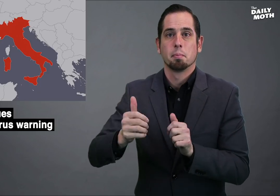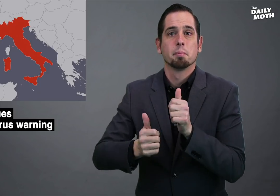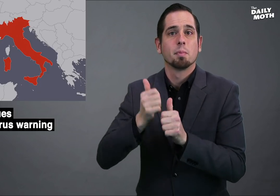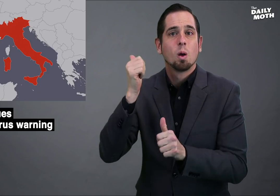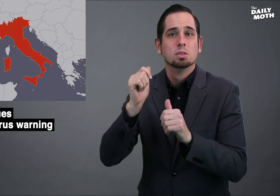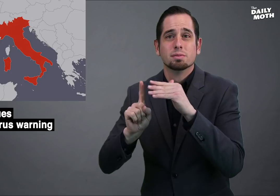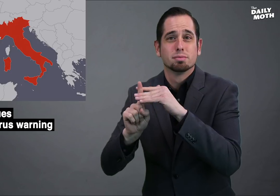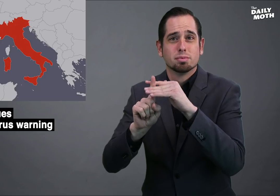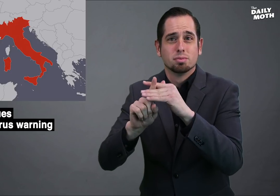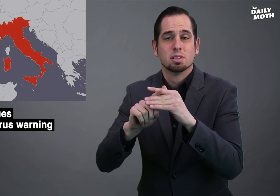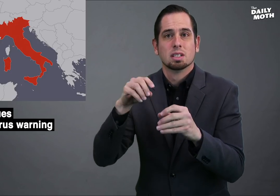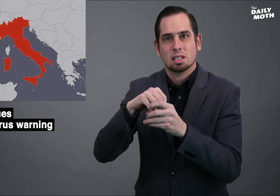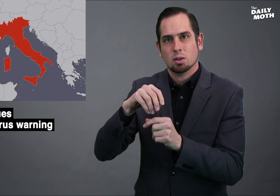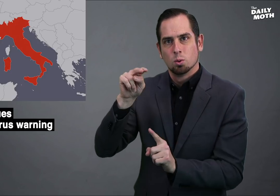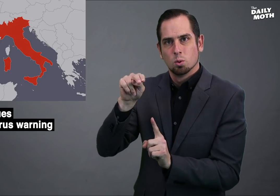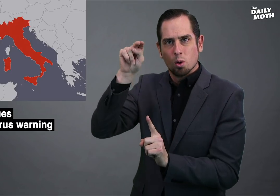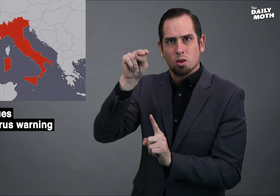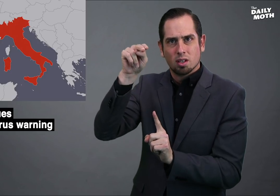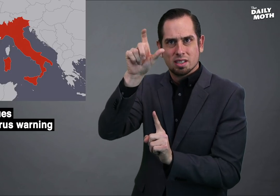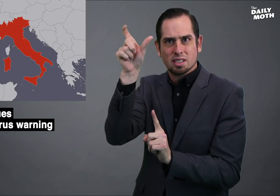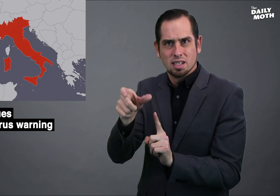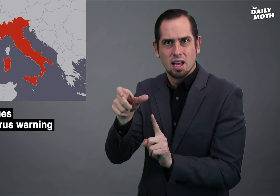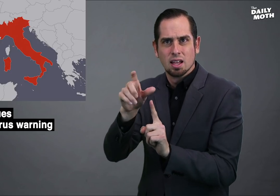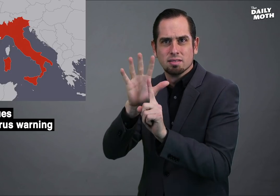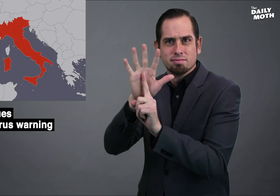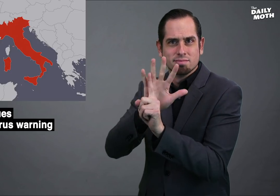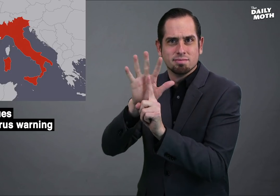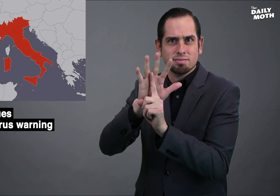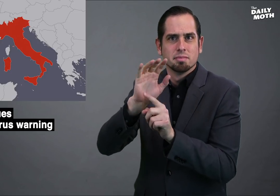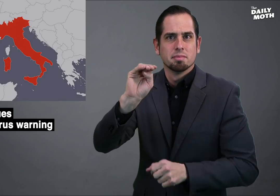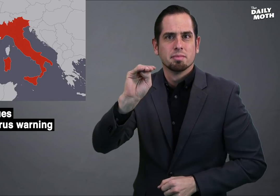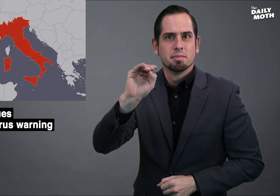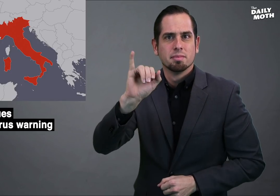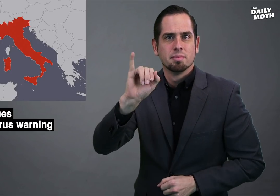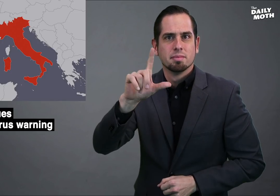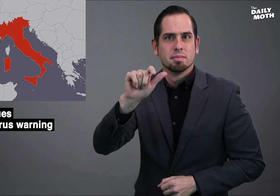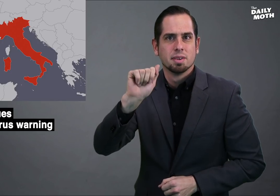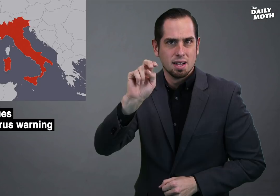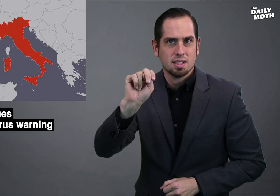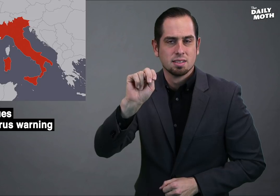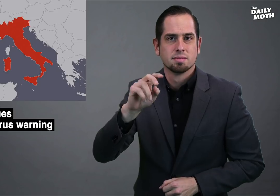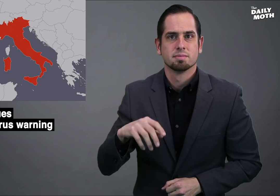Most of the cases are in northern Italy around Milan.